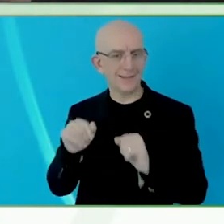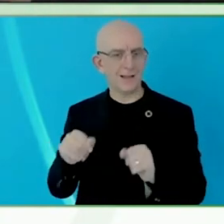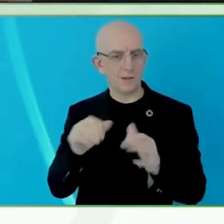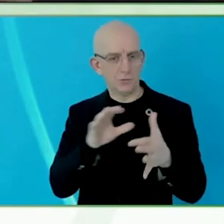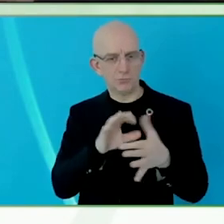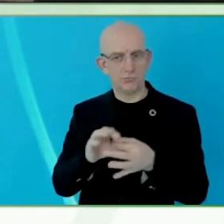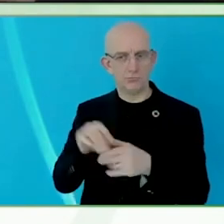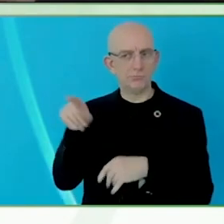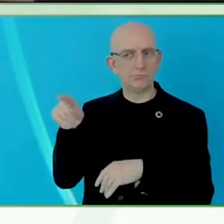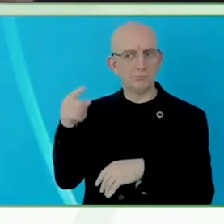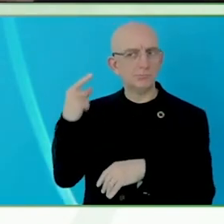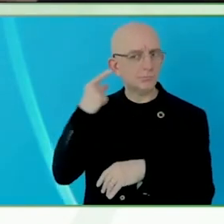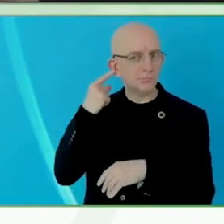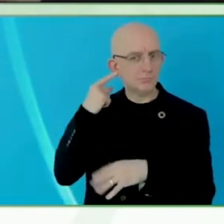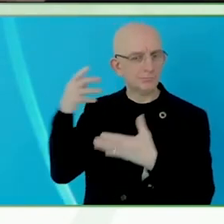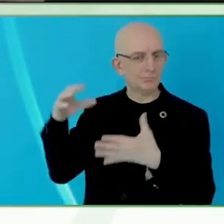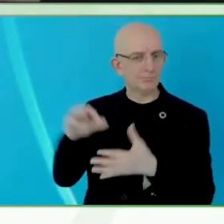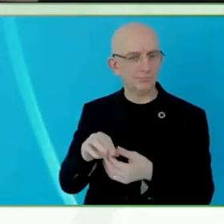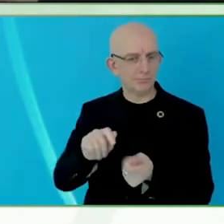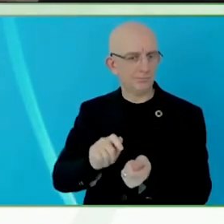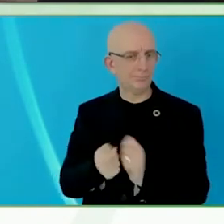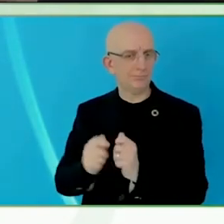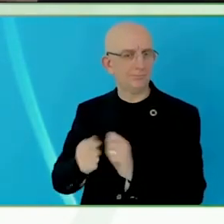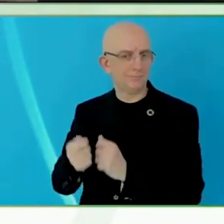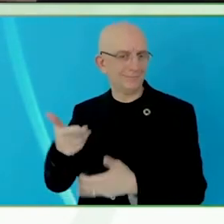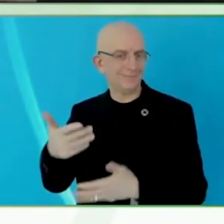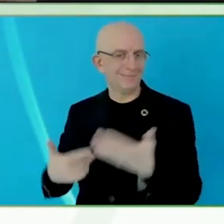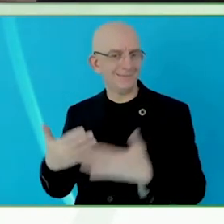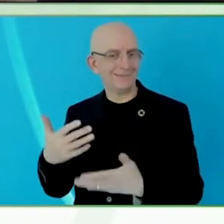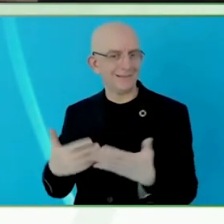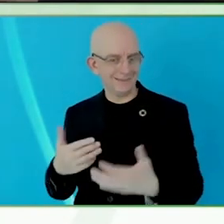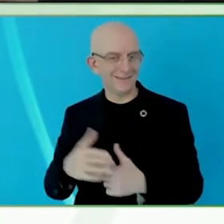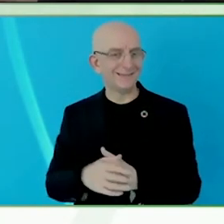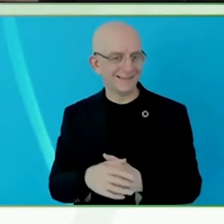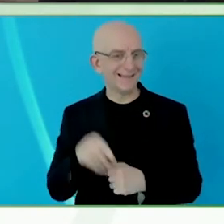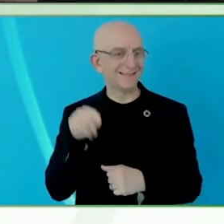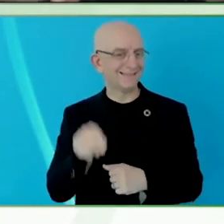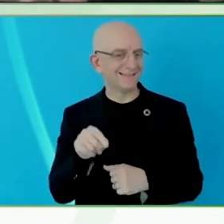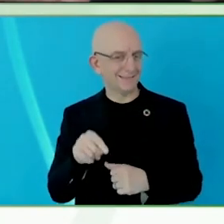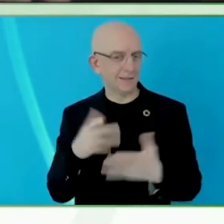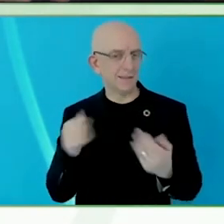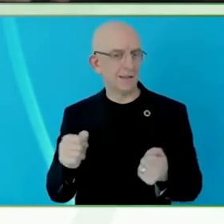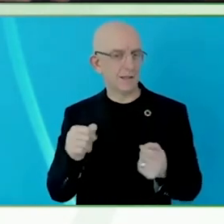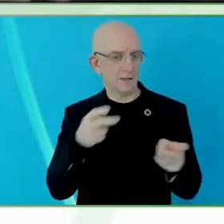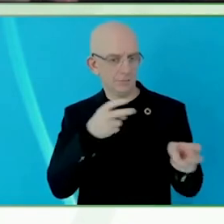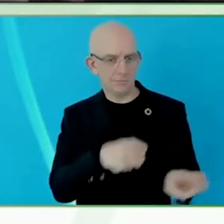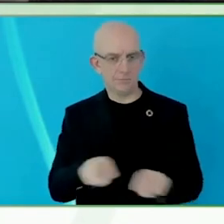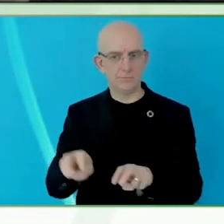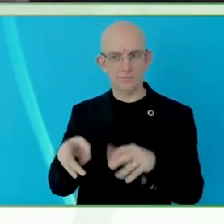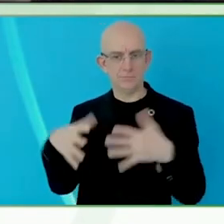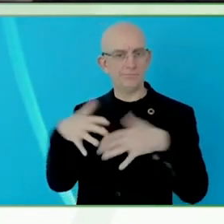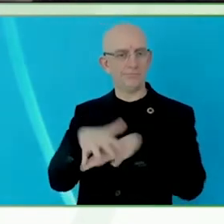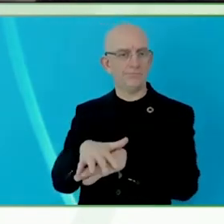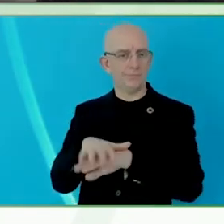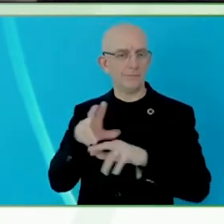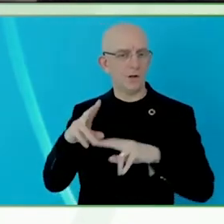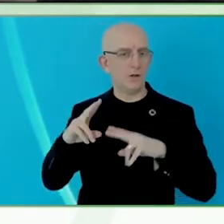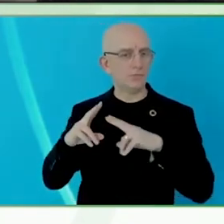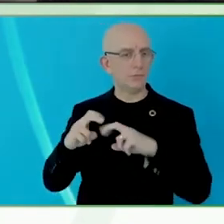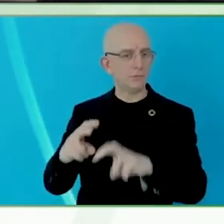I have been able to do mainstream research, but I have also been able to find very good vendors.